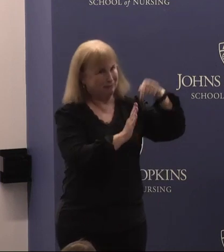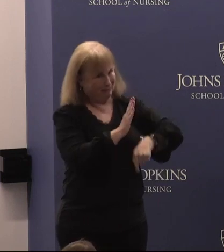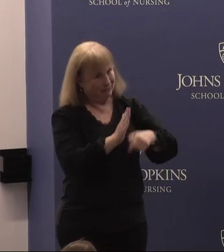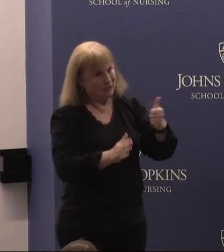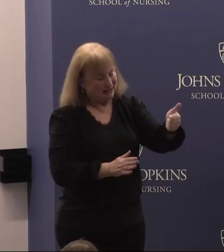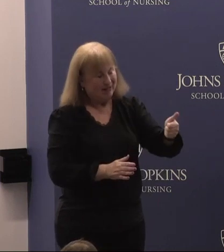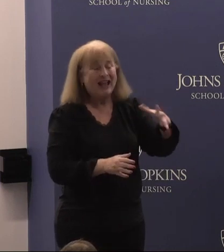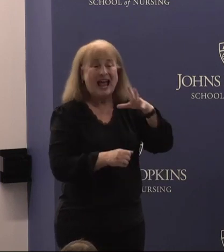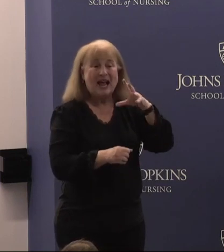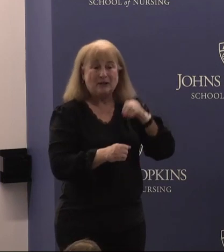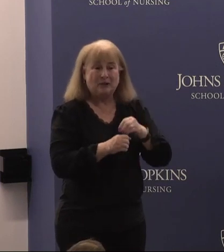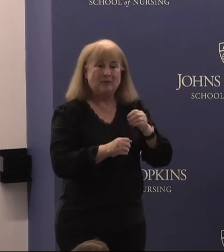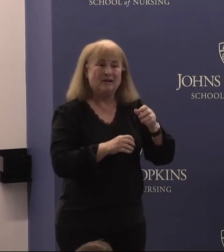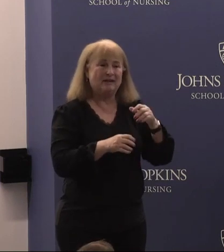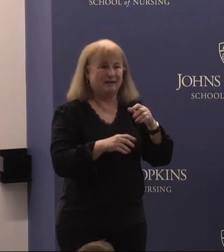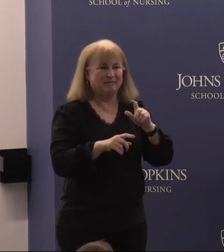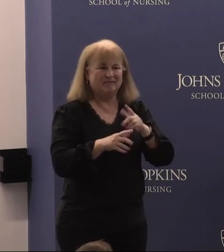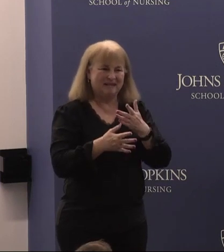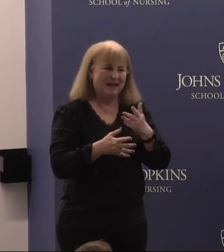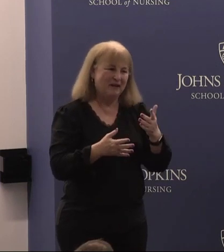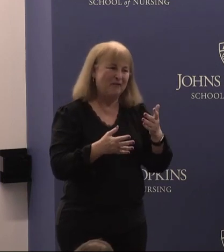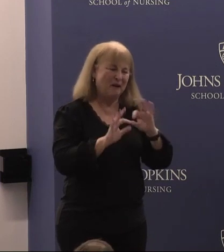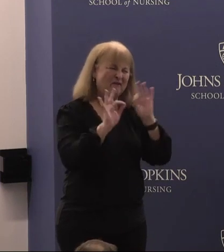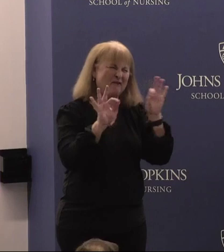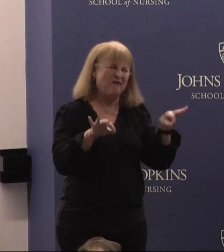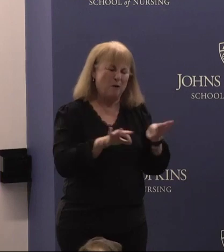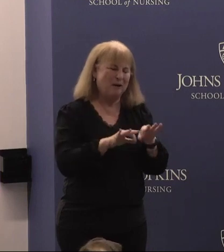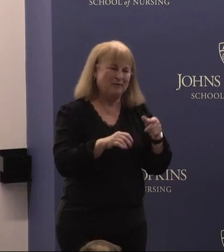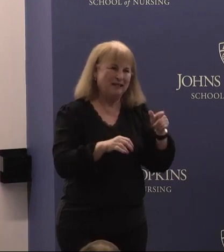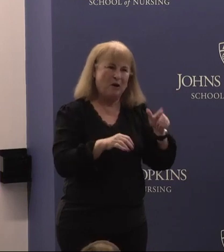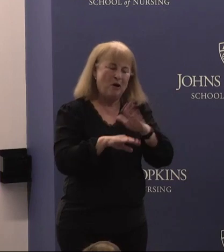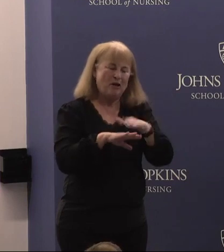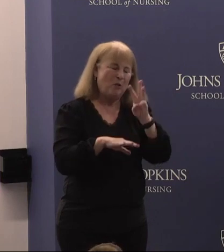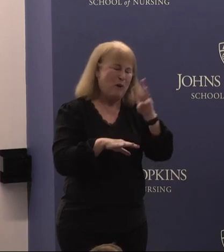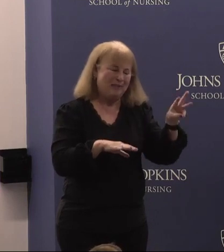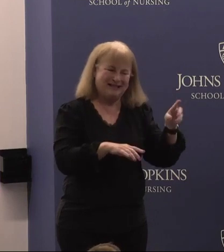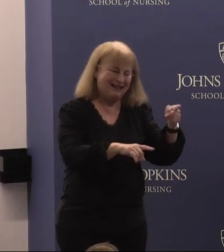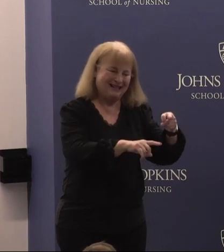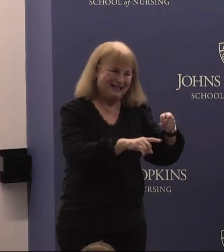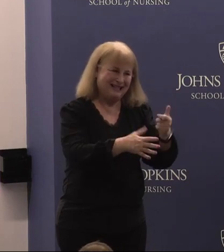including with forms that we have on our own website that she is helping us to break through